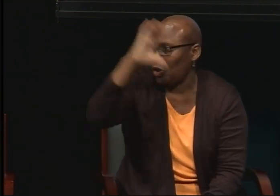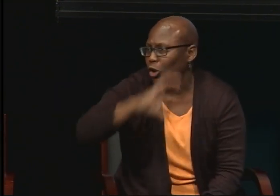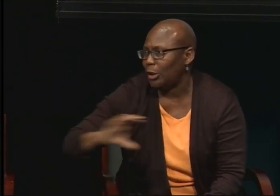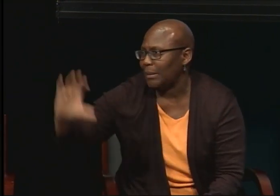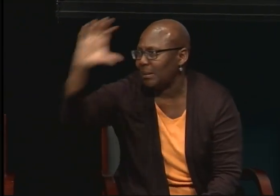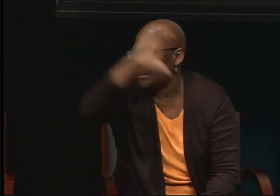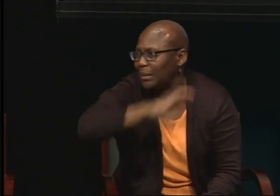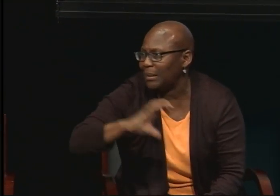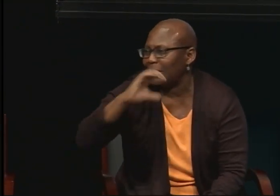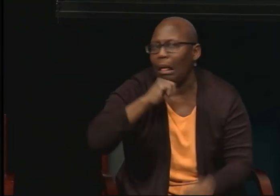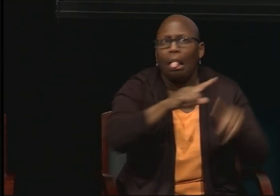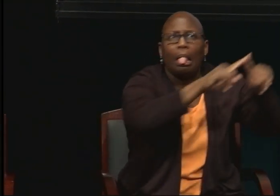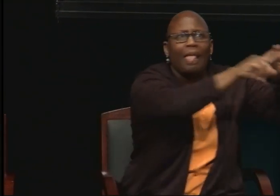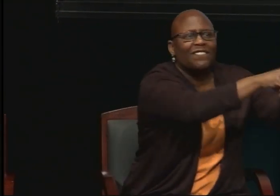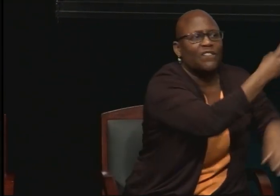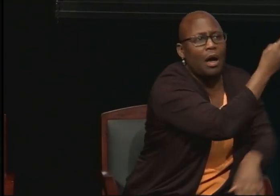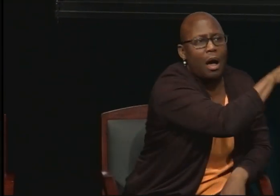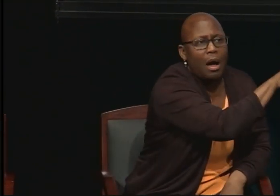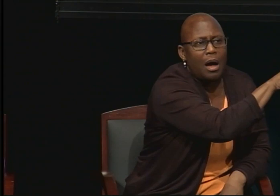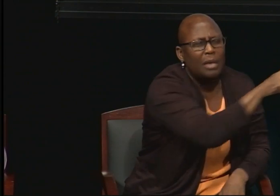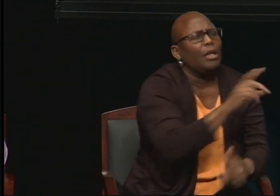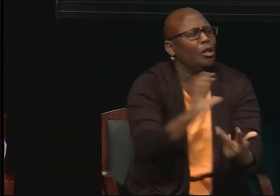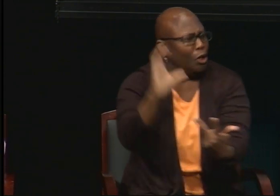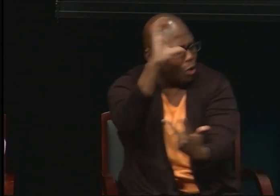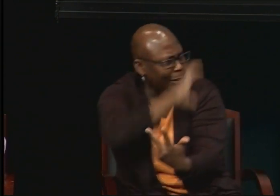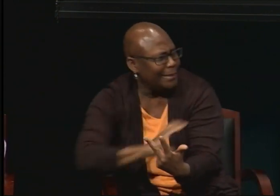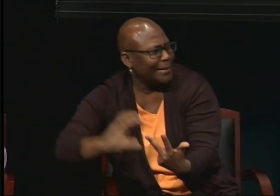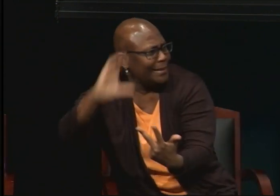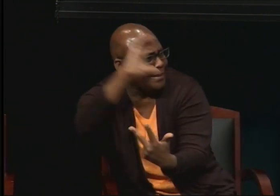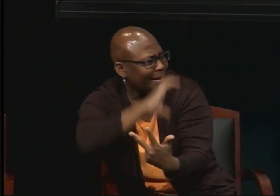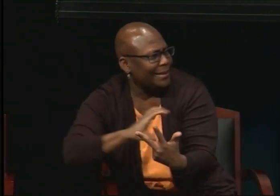So I was able to accomplish that for them. So there's lots of money out there to be given.